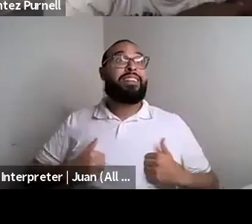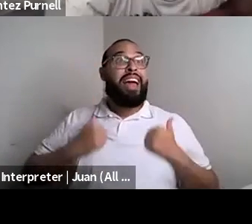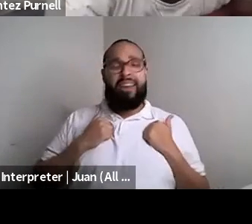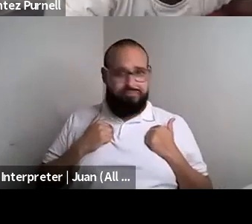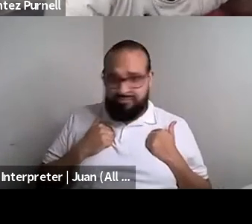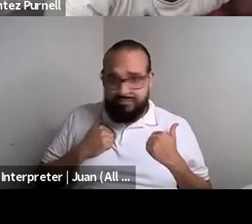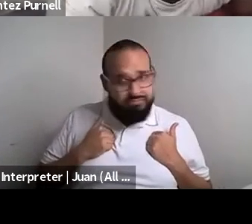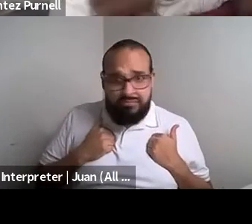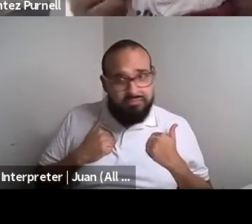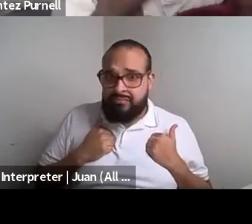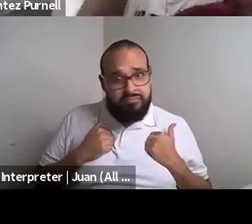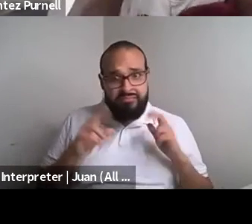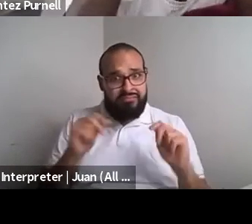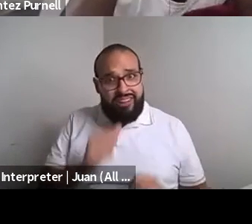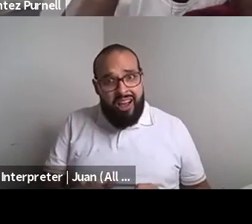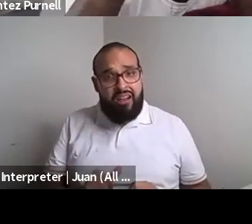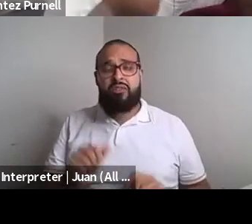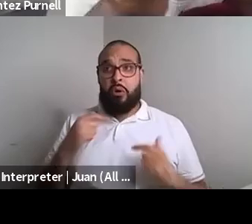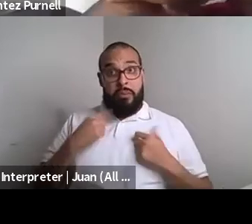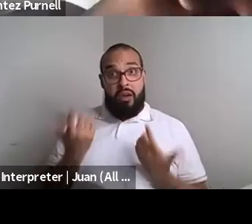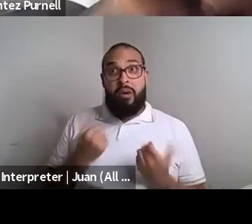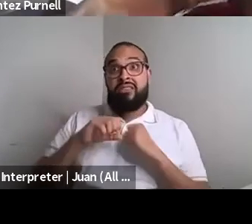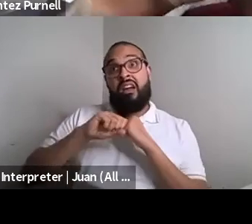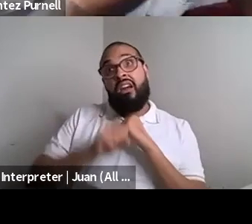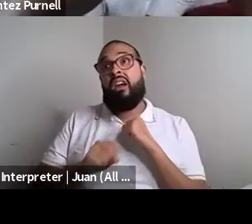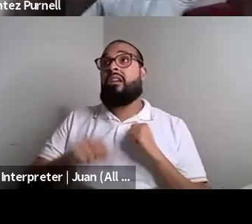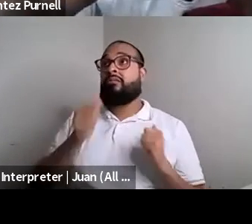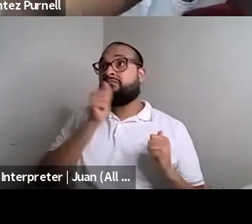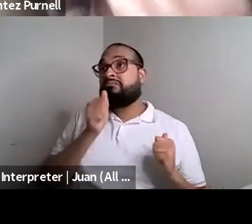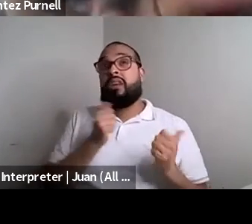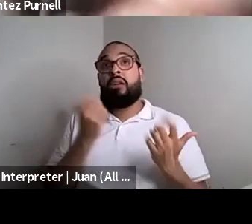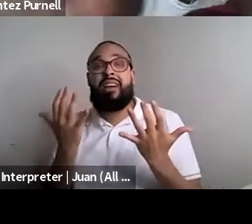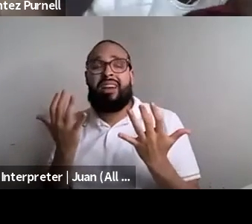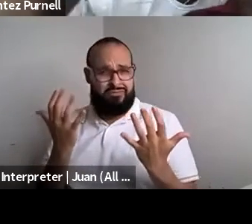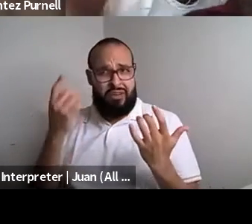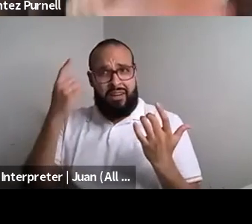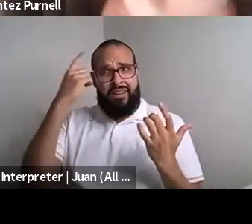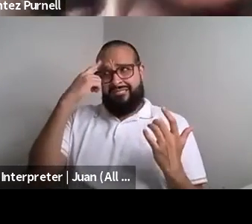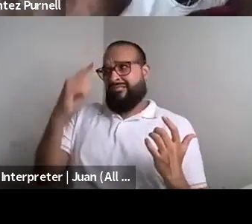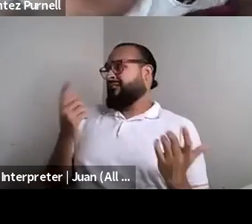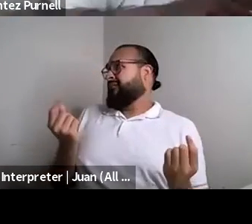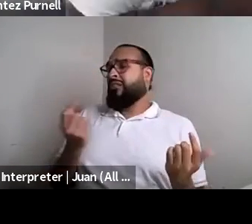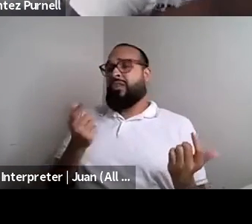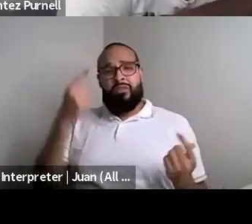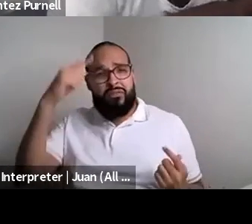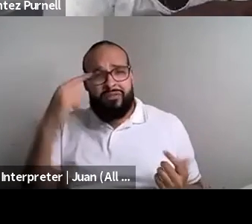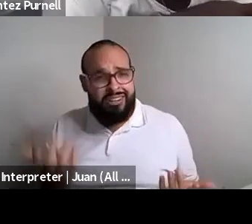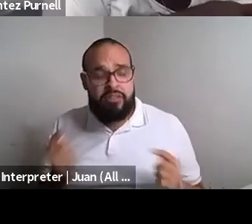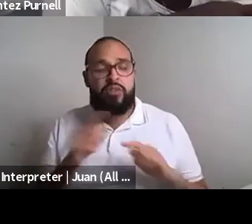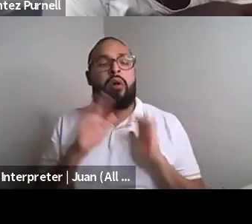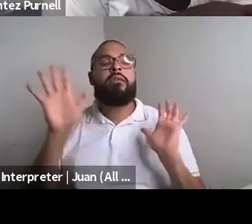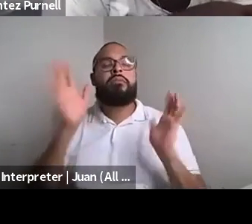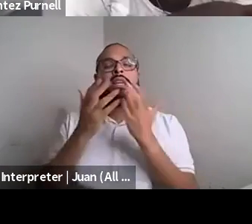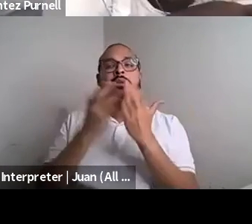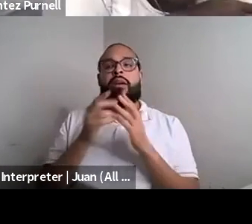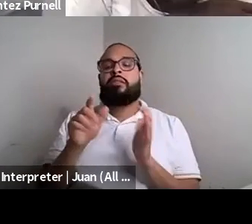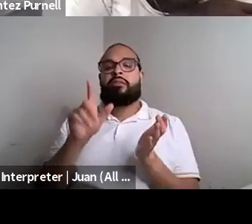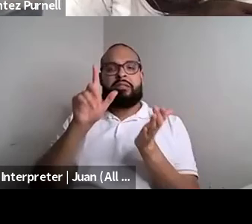Nahshon Anderson: Wait for you. Anyway, I sent it to a publisher and the publisher told me that they weren't interested in reading my book proposal and I was just like, you know, okay.